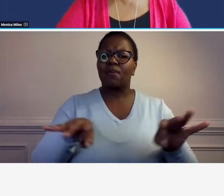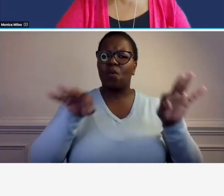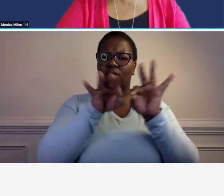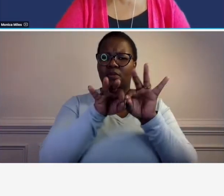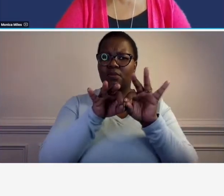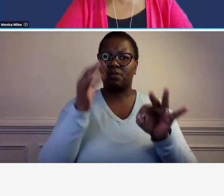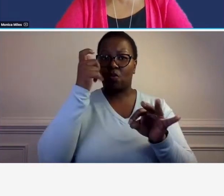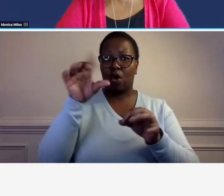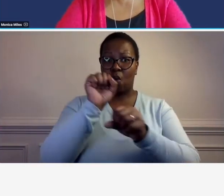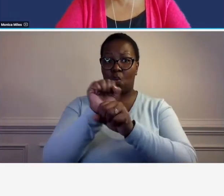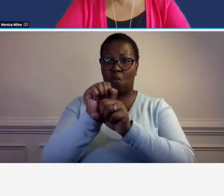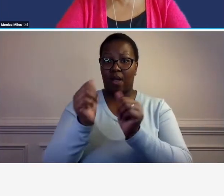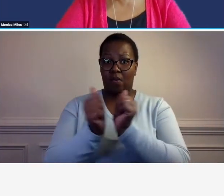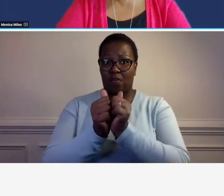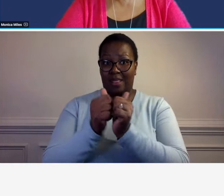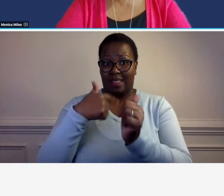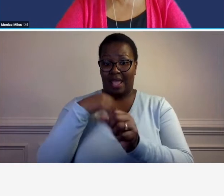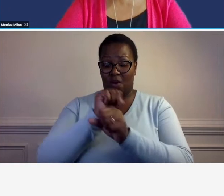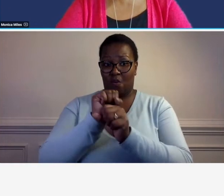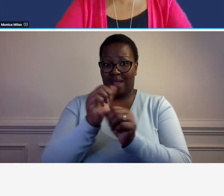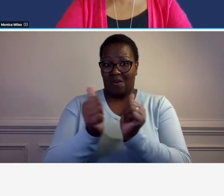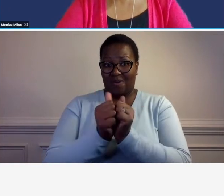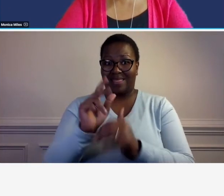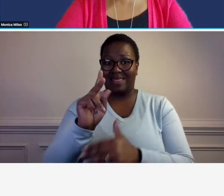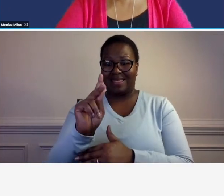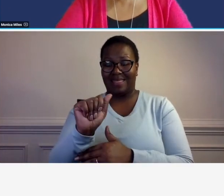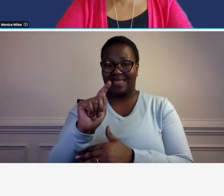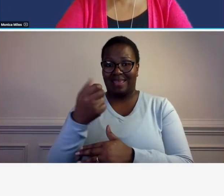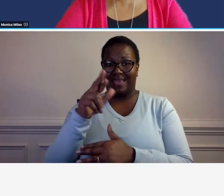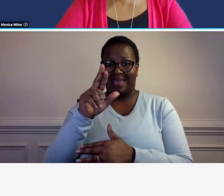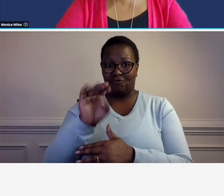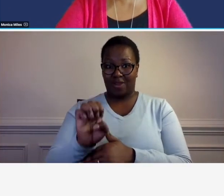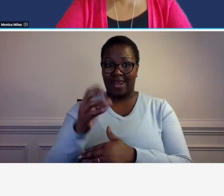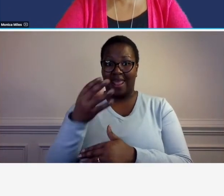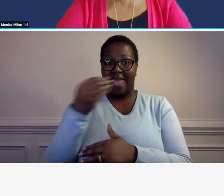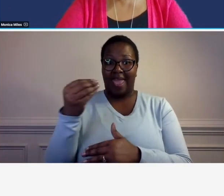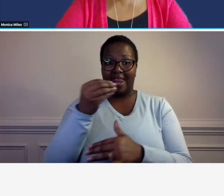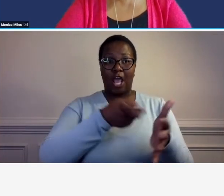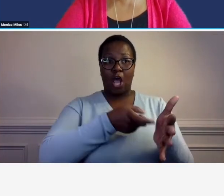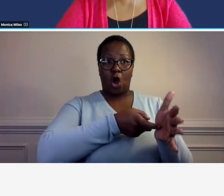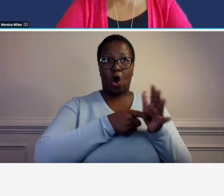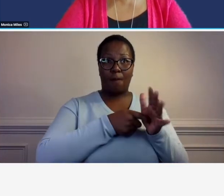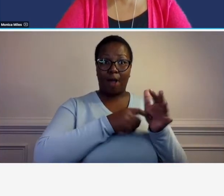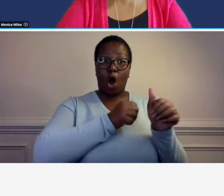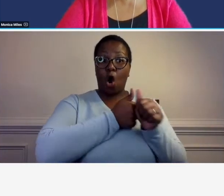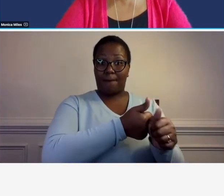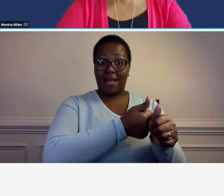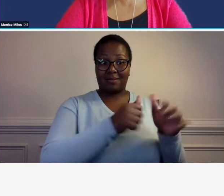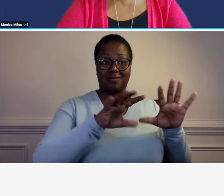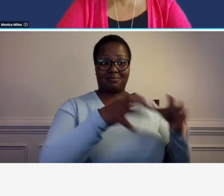assurance and compliance division we will often have consultants um call we'll we'll email them